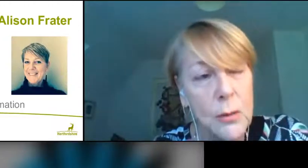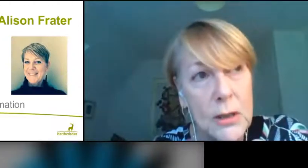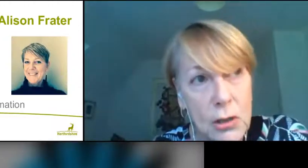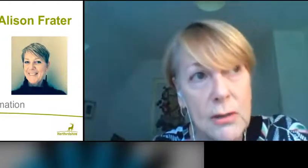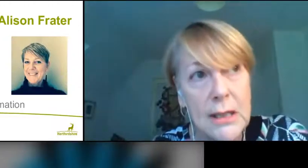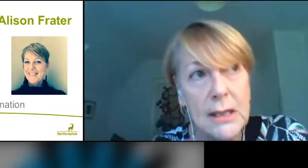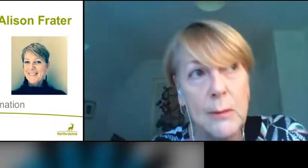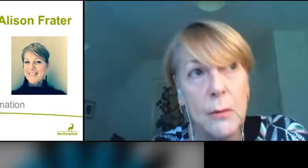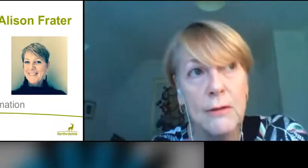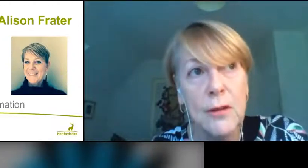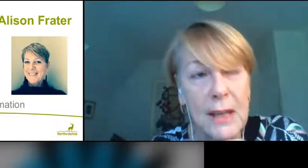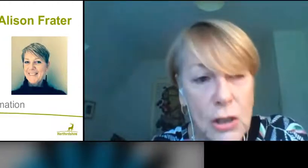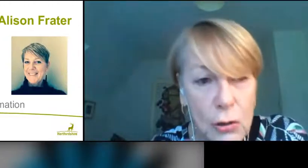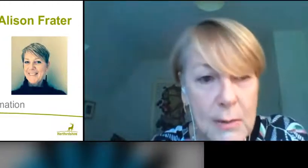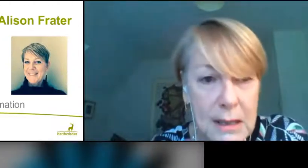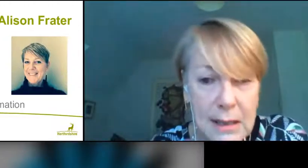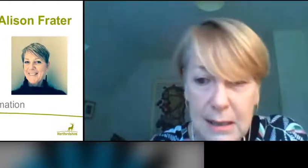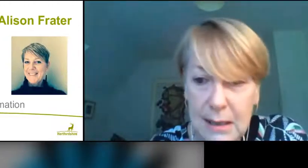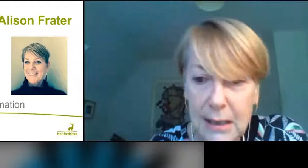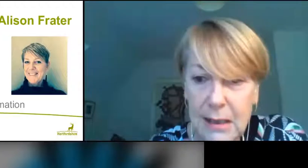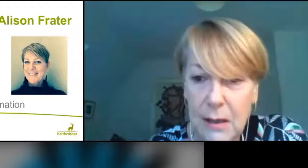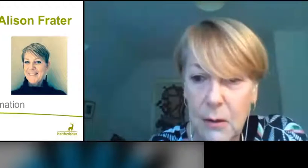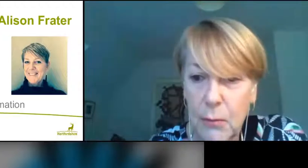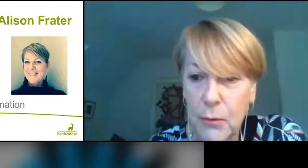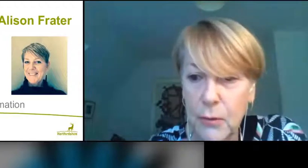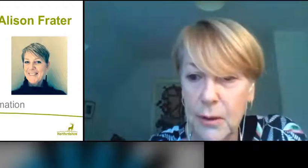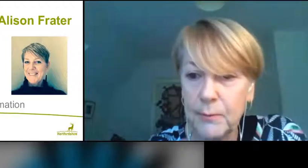so we do need to keep away, that two meter distancing is so important.